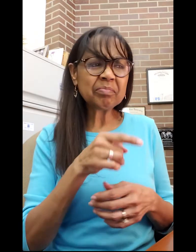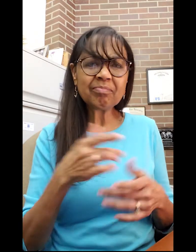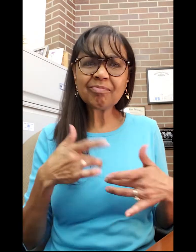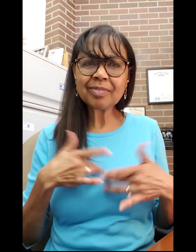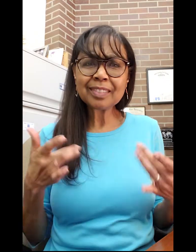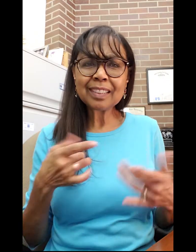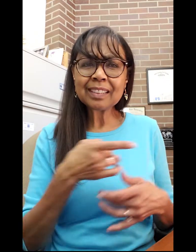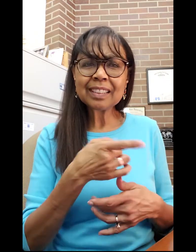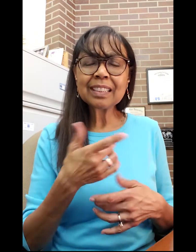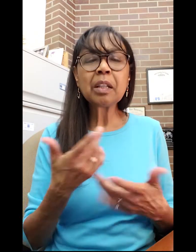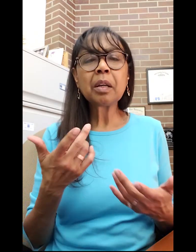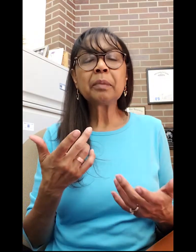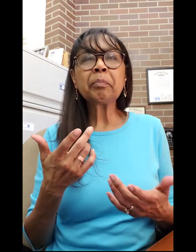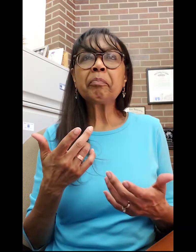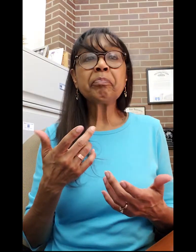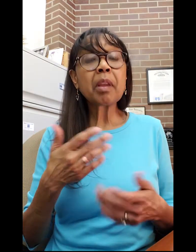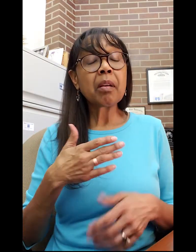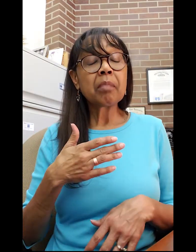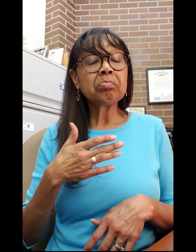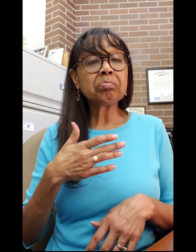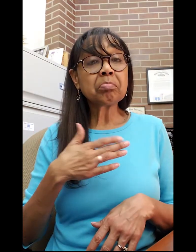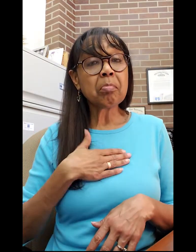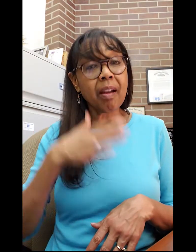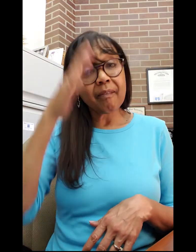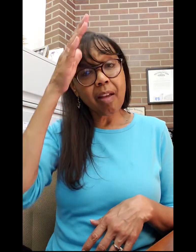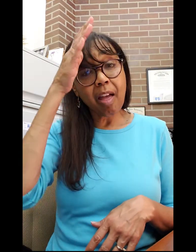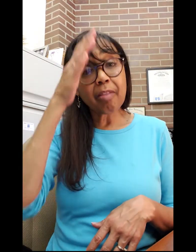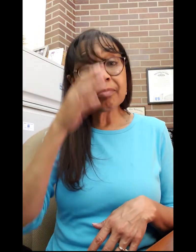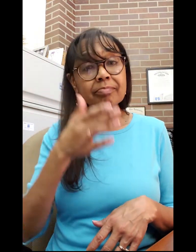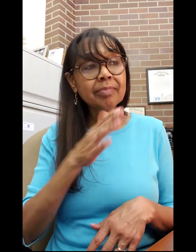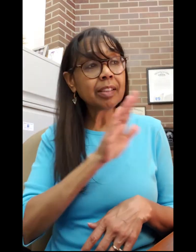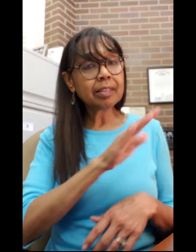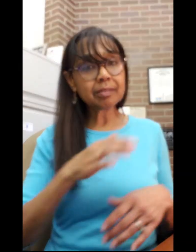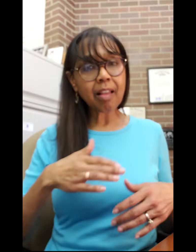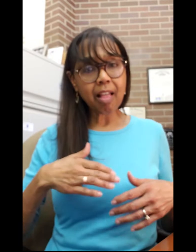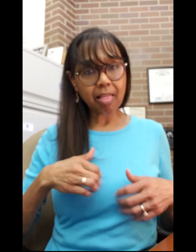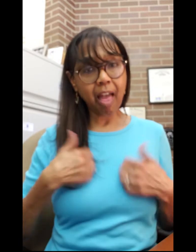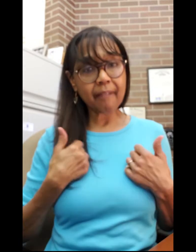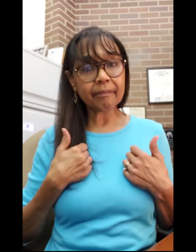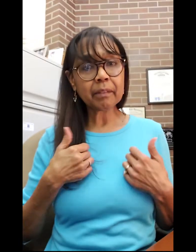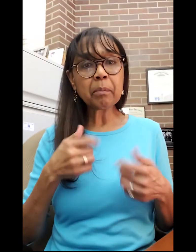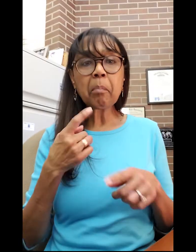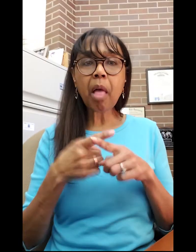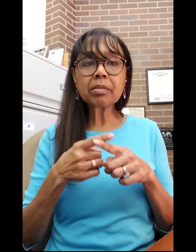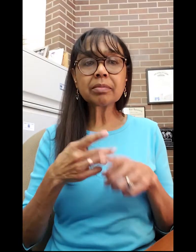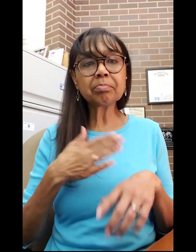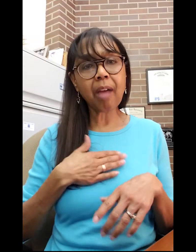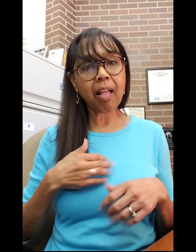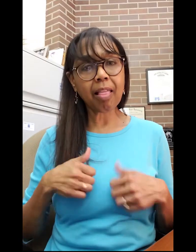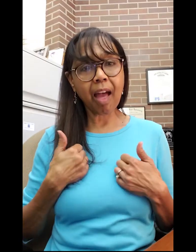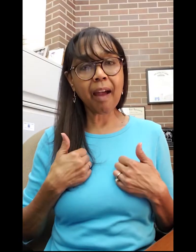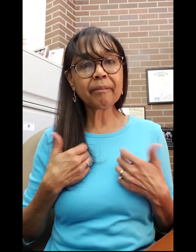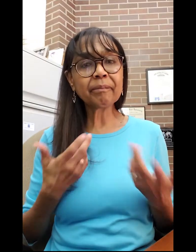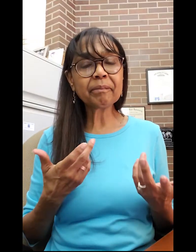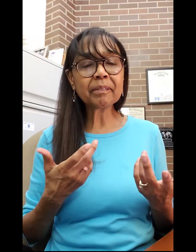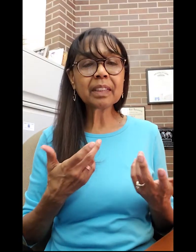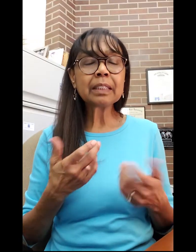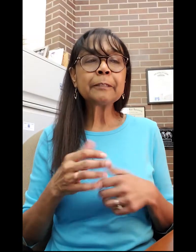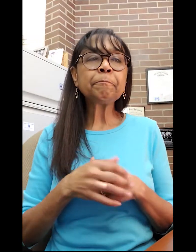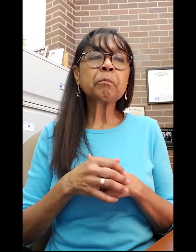This book is about my father's life and my life as well.